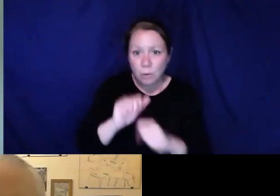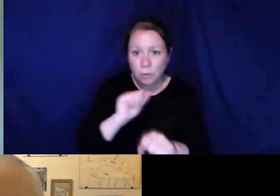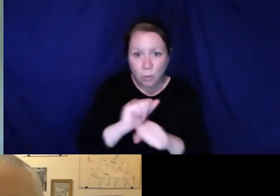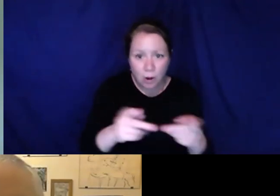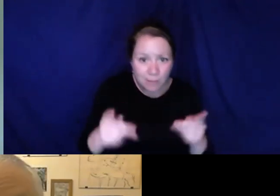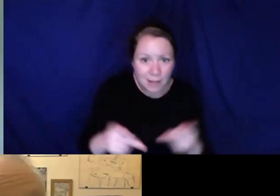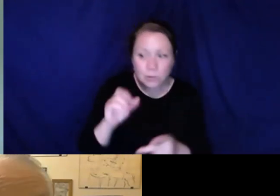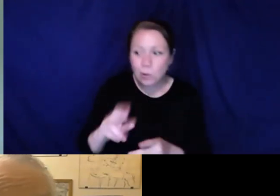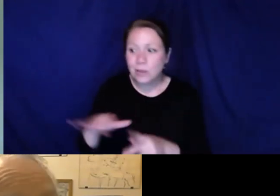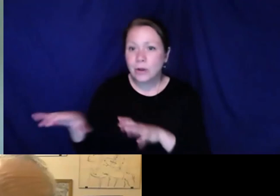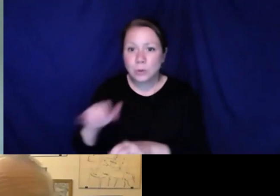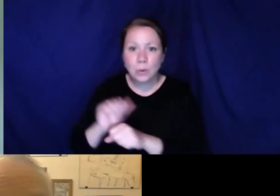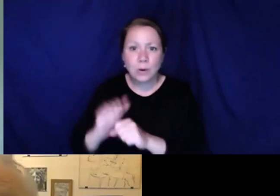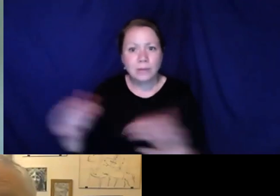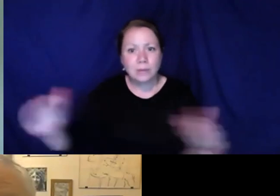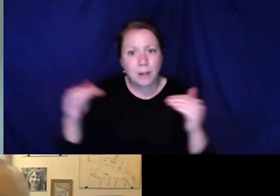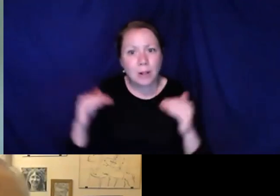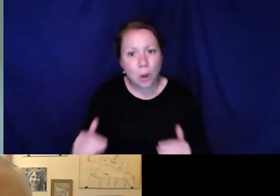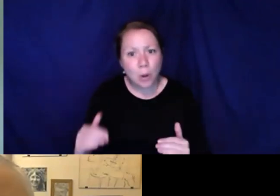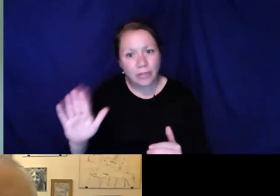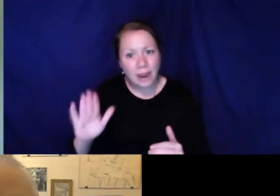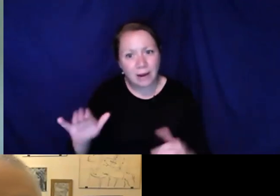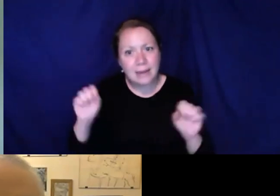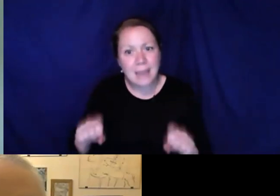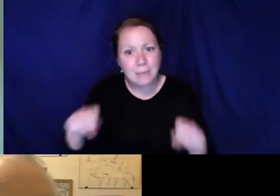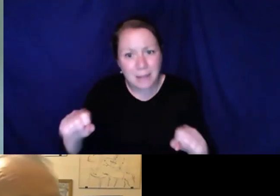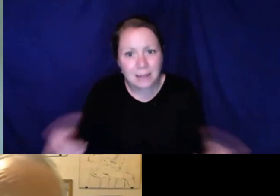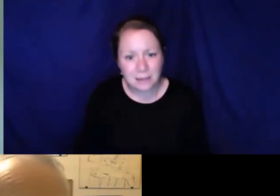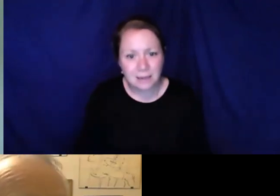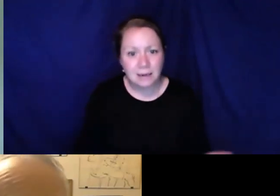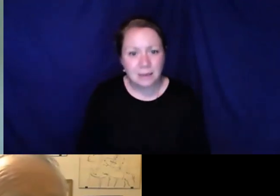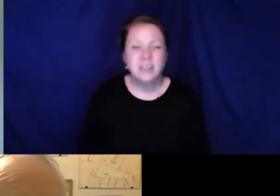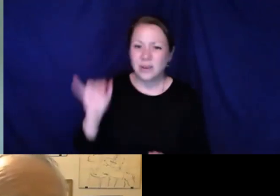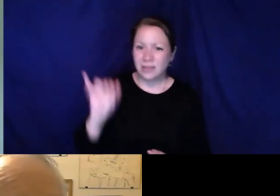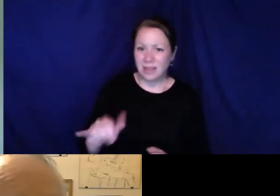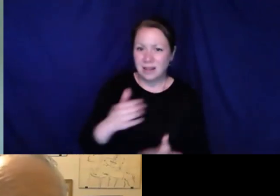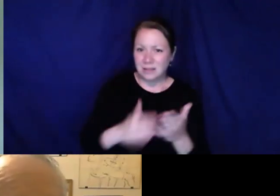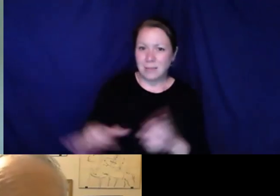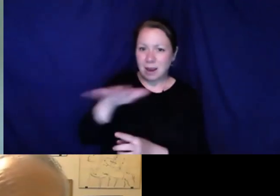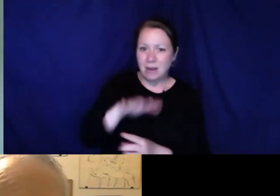capabilitiescapabilities. People are often either not in a workplace or doing